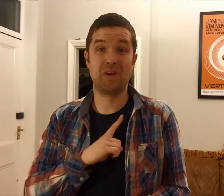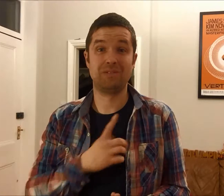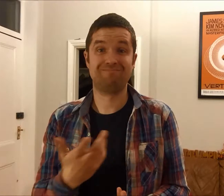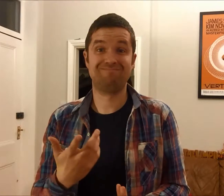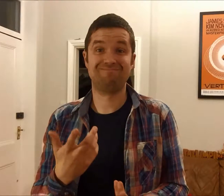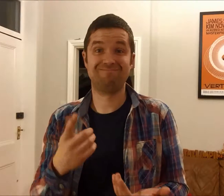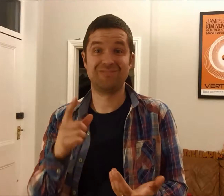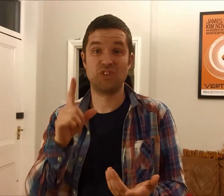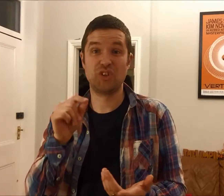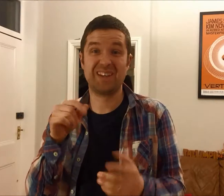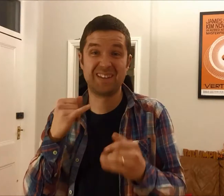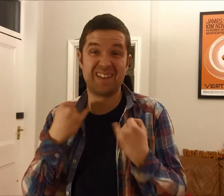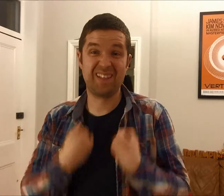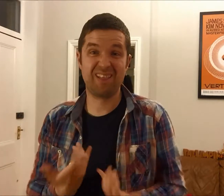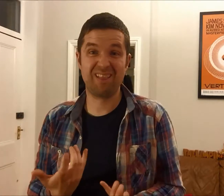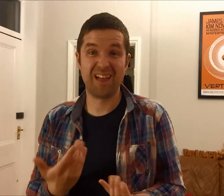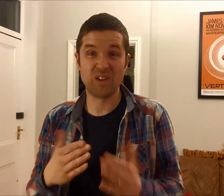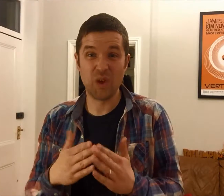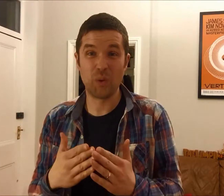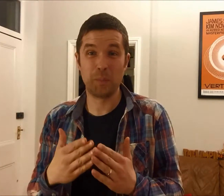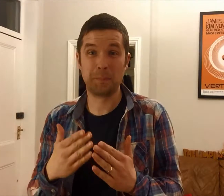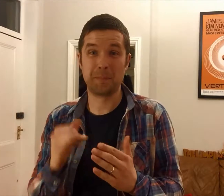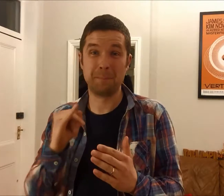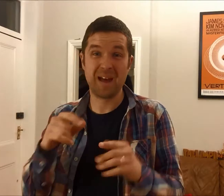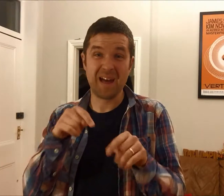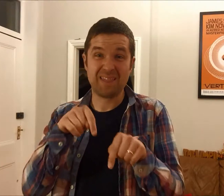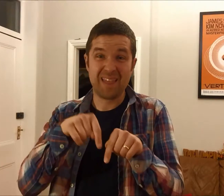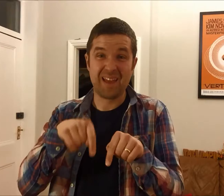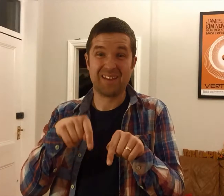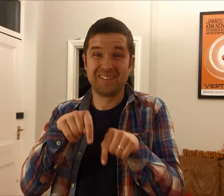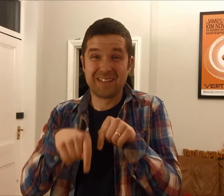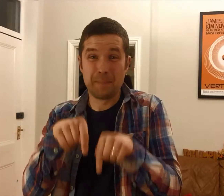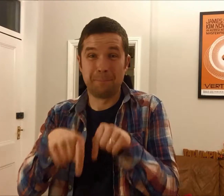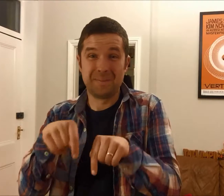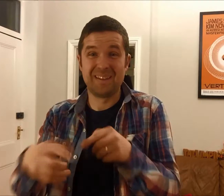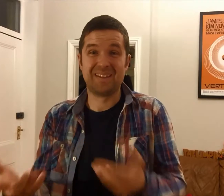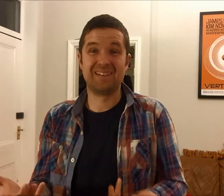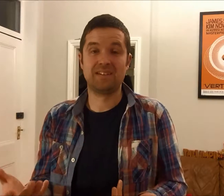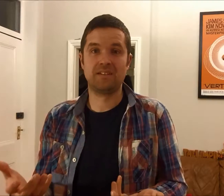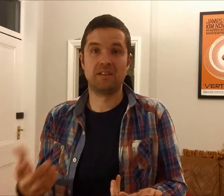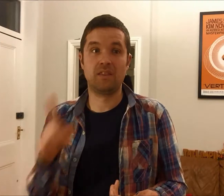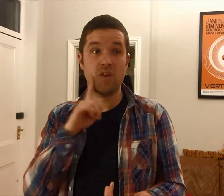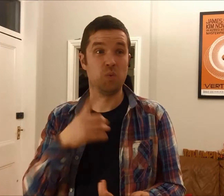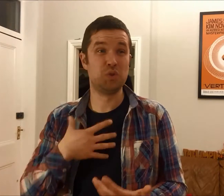because her chicken was ill at home and that it had a bad leg and it was limping.